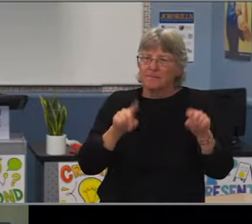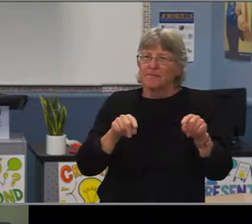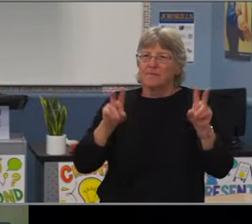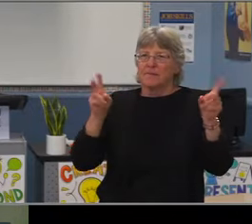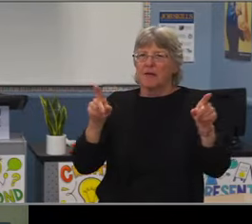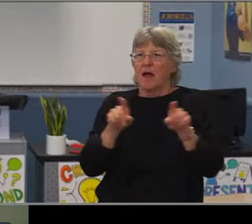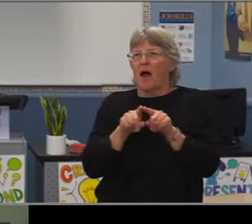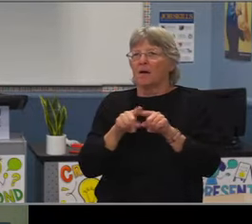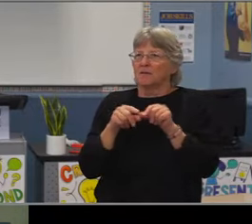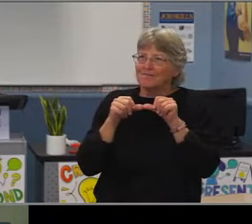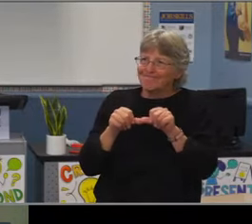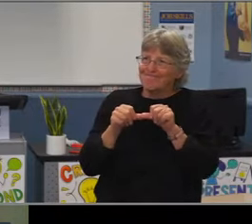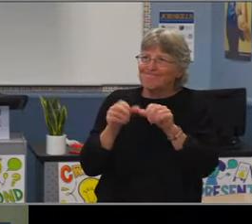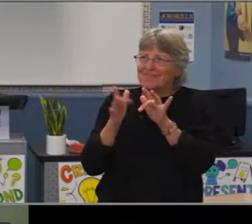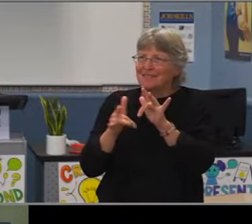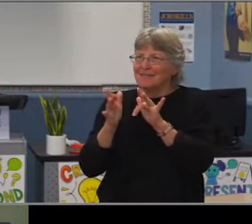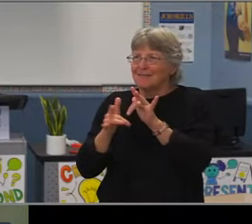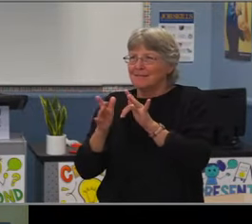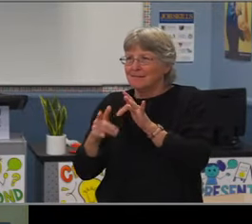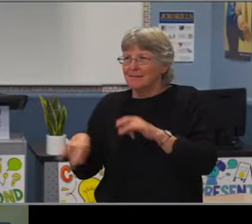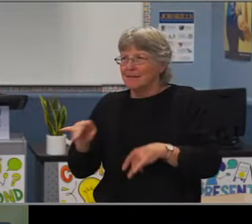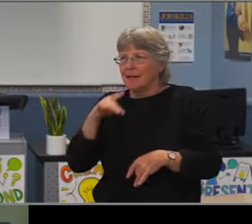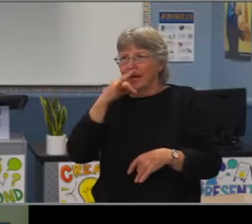that introduced them to that pathway.